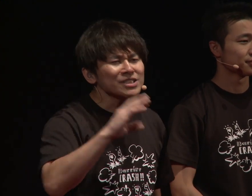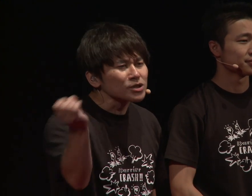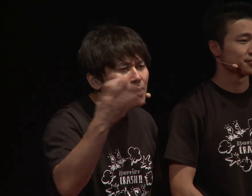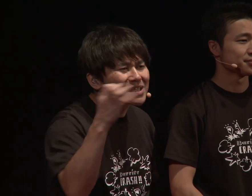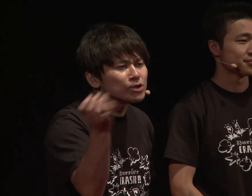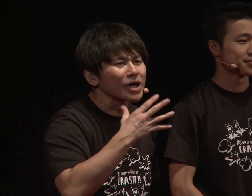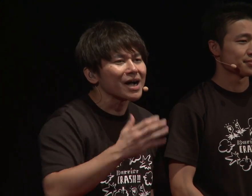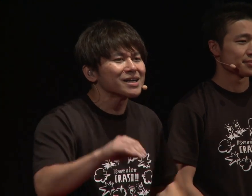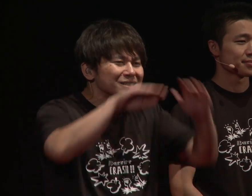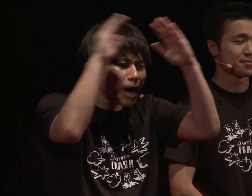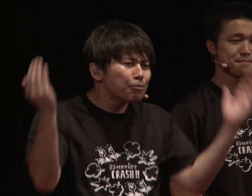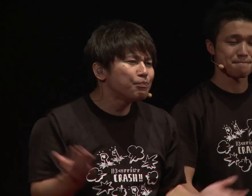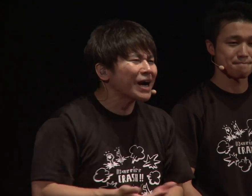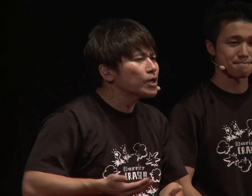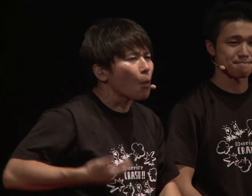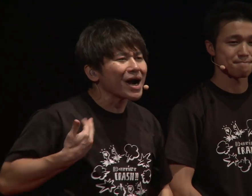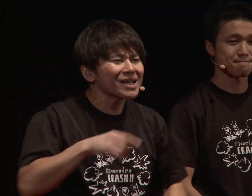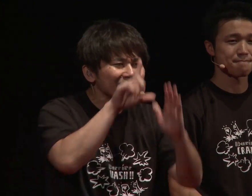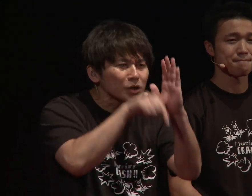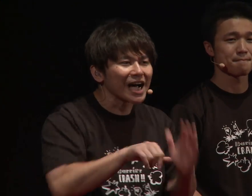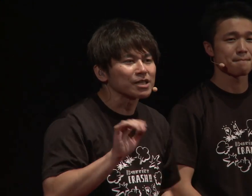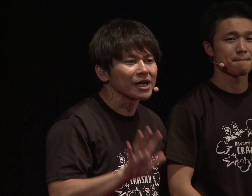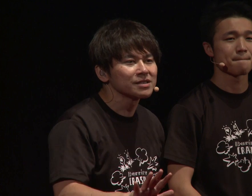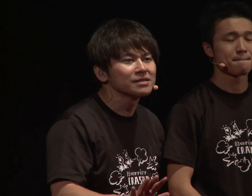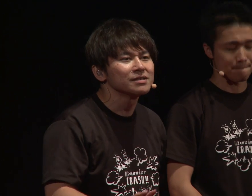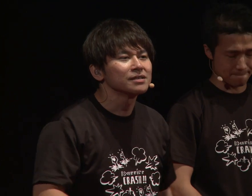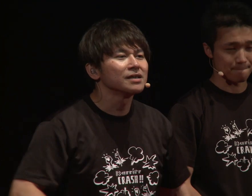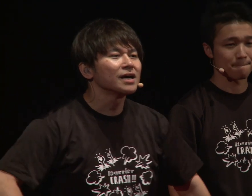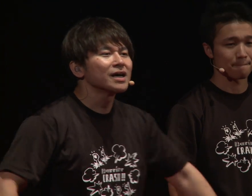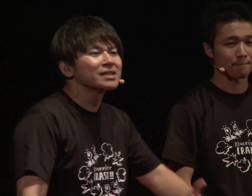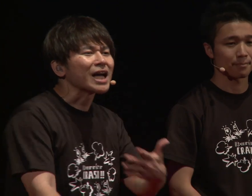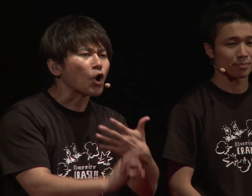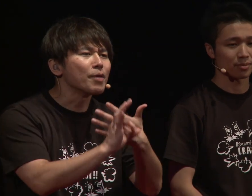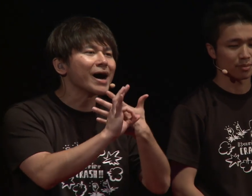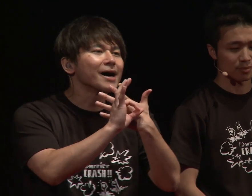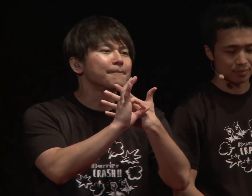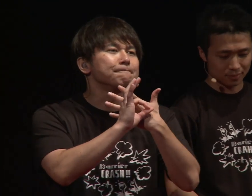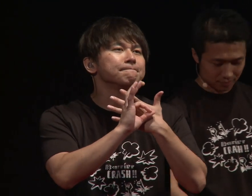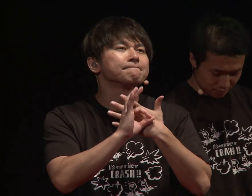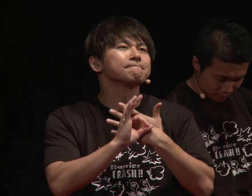there are times where I understand nothing. For example,